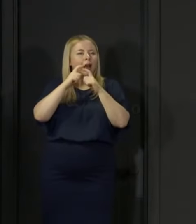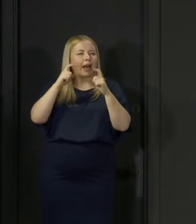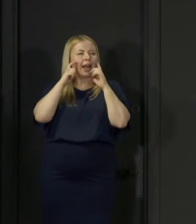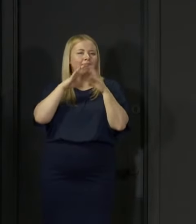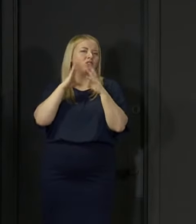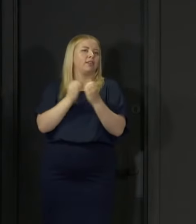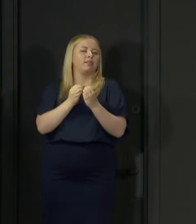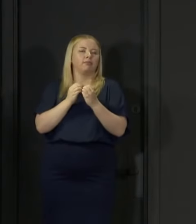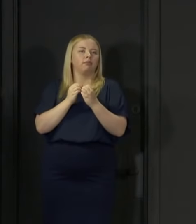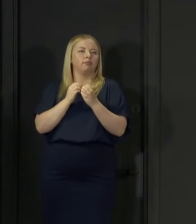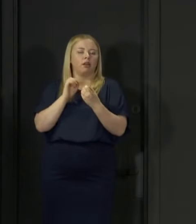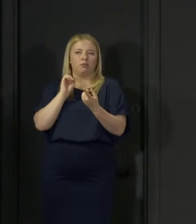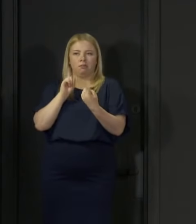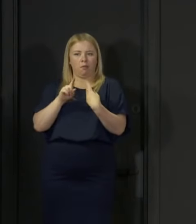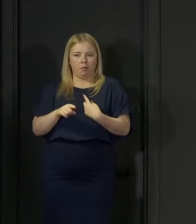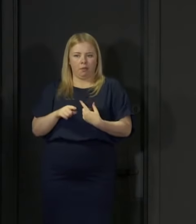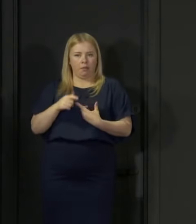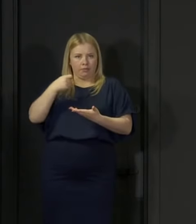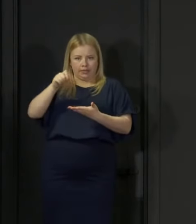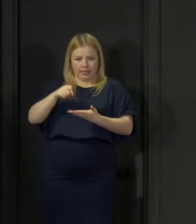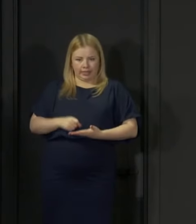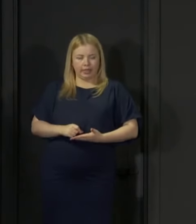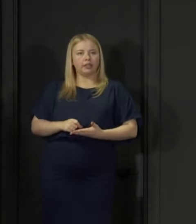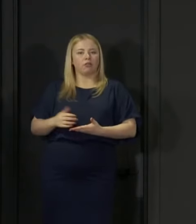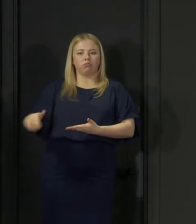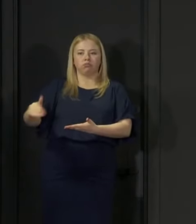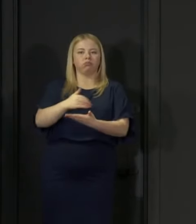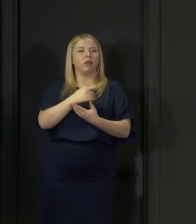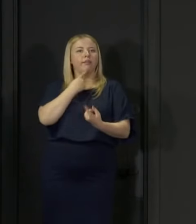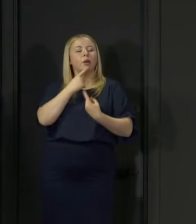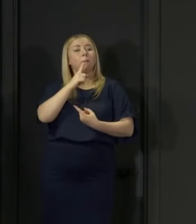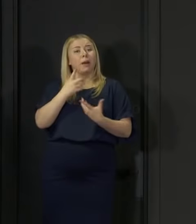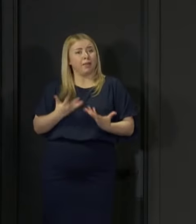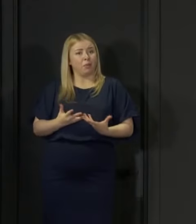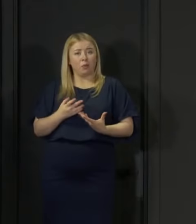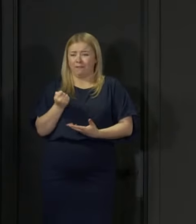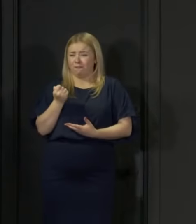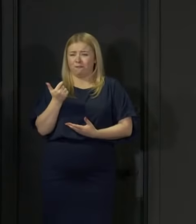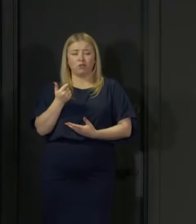At the moment, very few people from Scotland are included in those surveys so the modelling